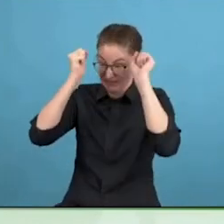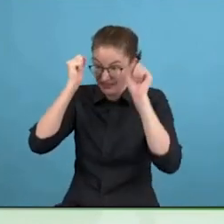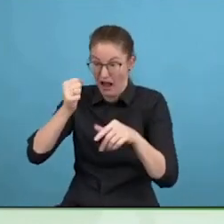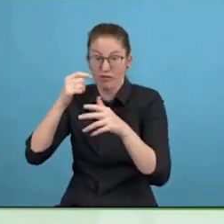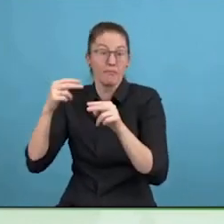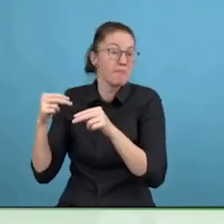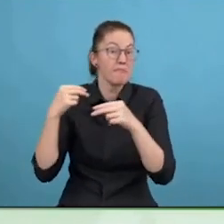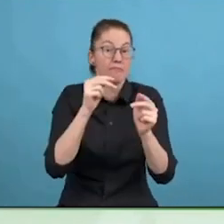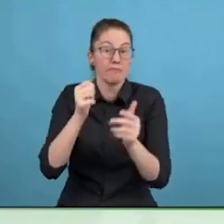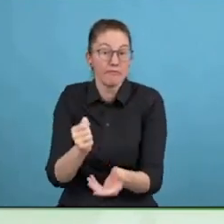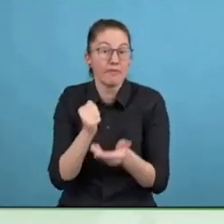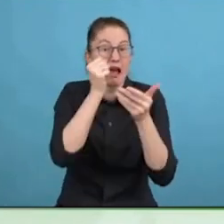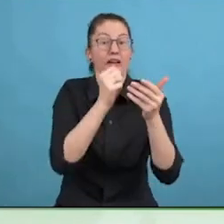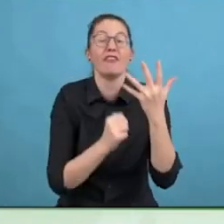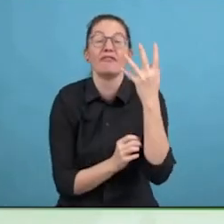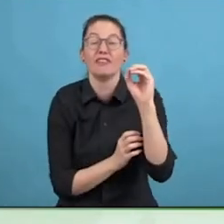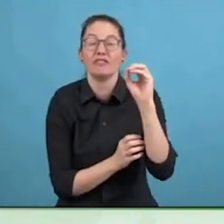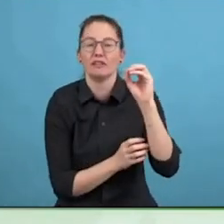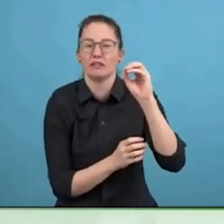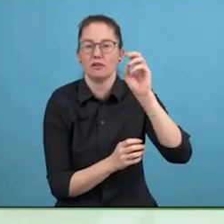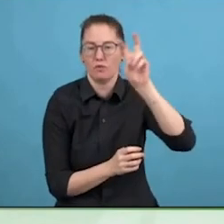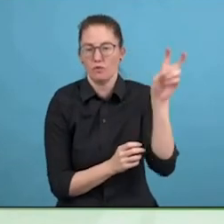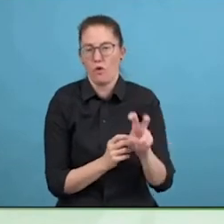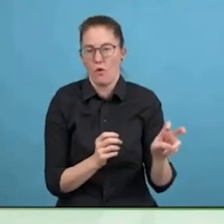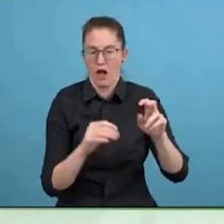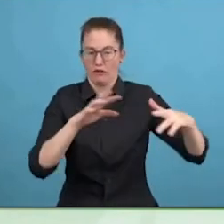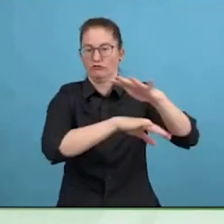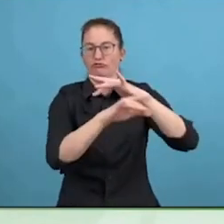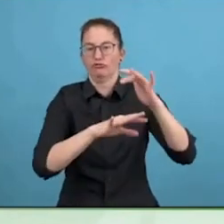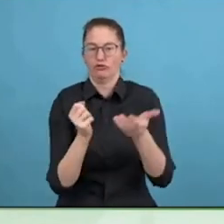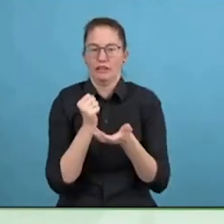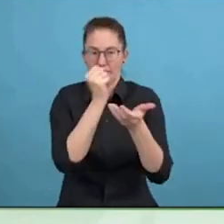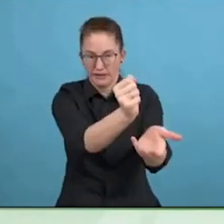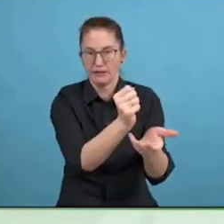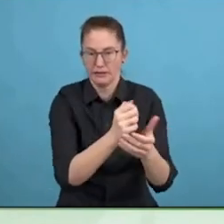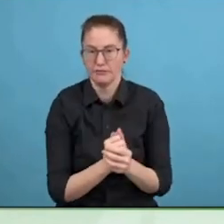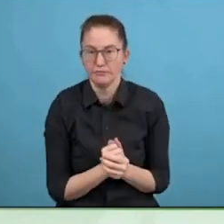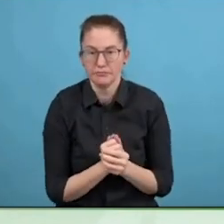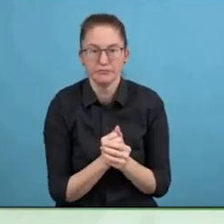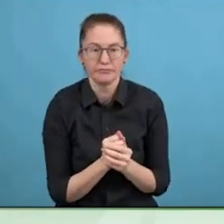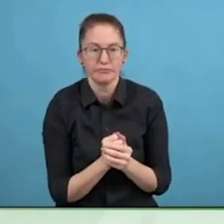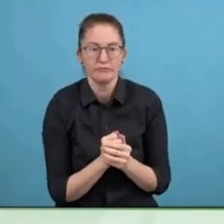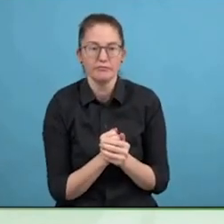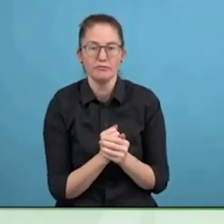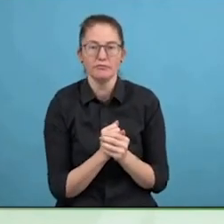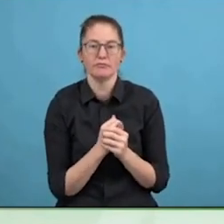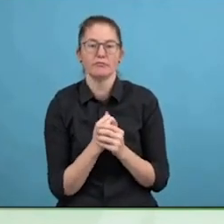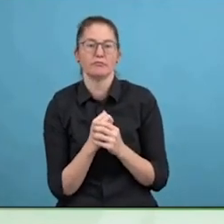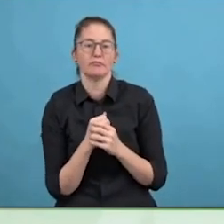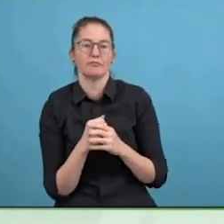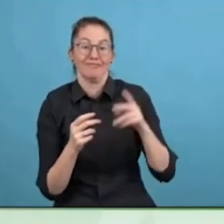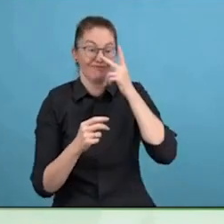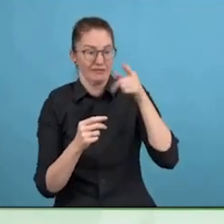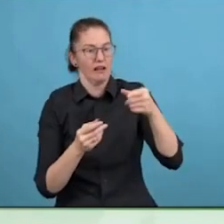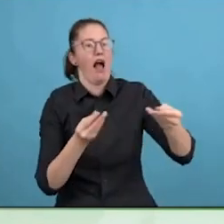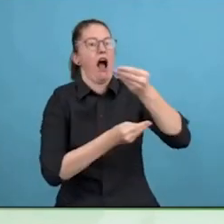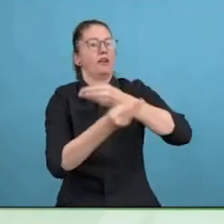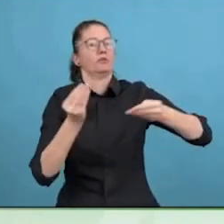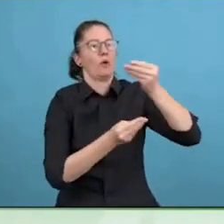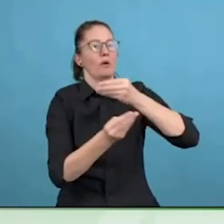The second thing I love, how you pointed out there are so many economic factors we need to take into account when we are dealing